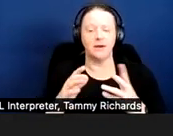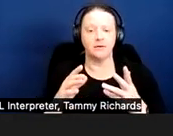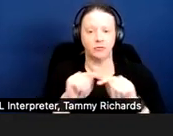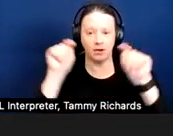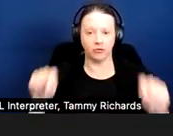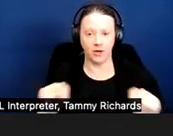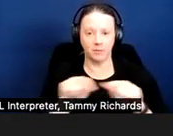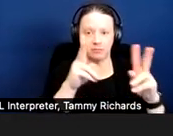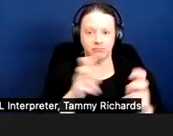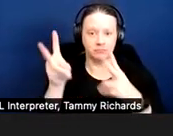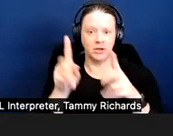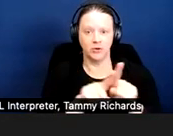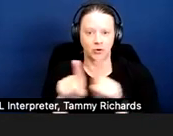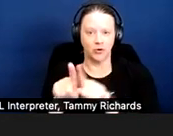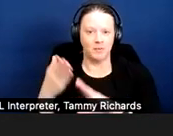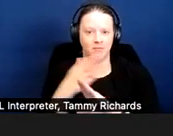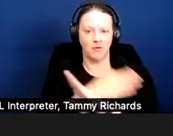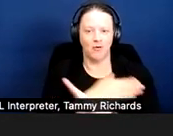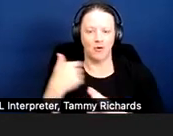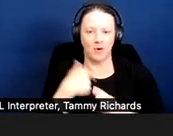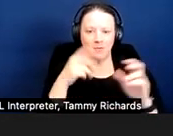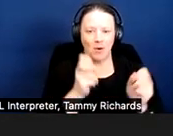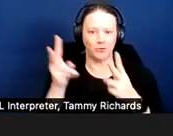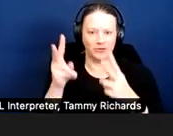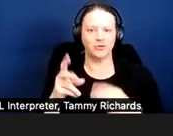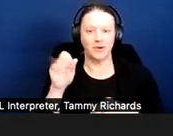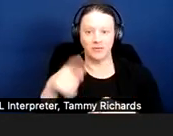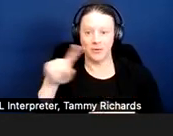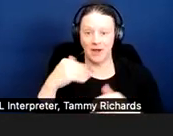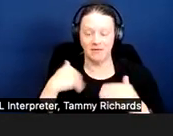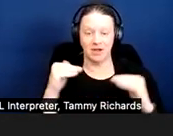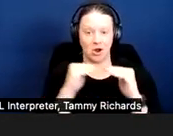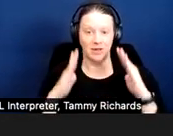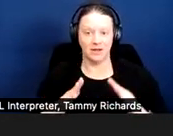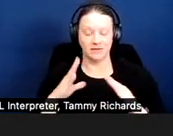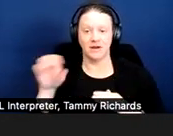accessible before posting them, so if you have colleagues or others who could benefit